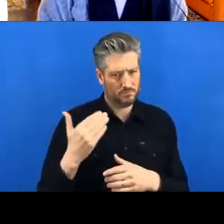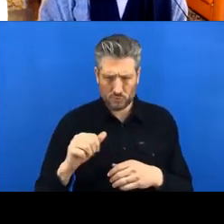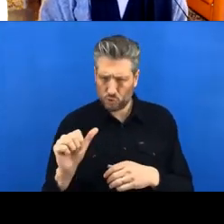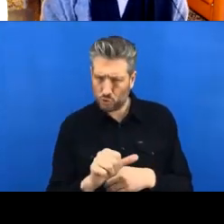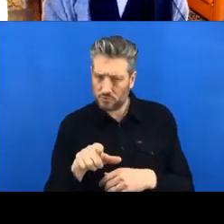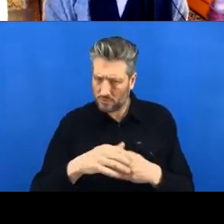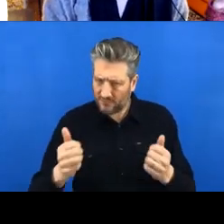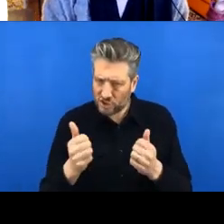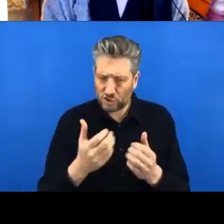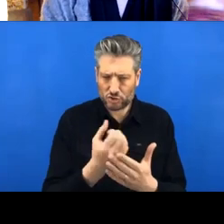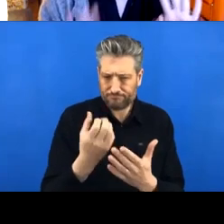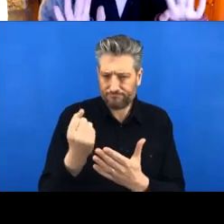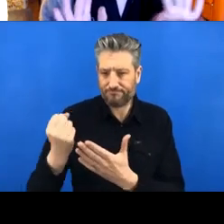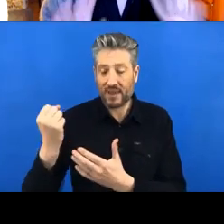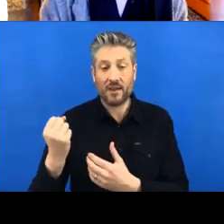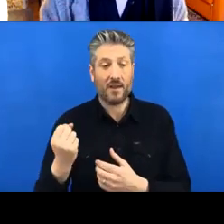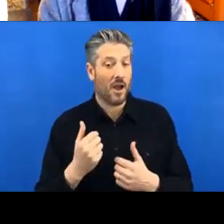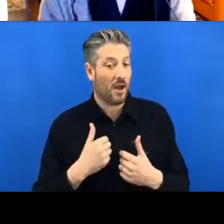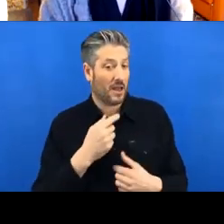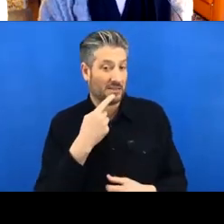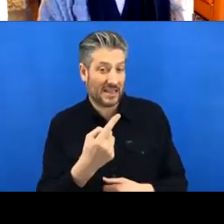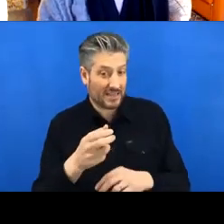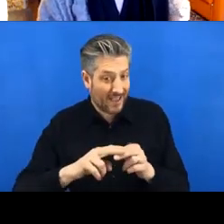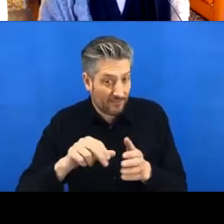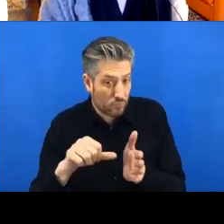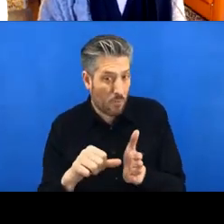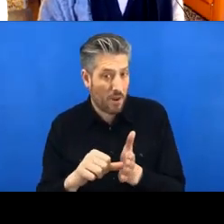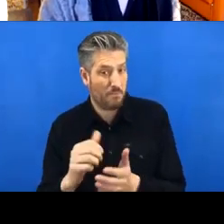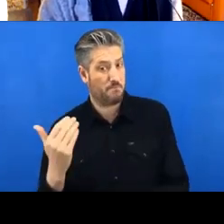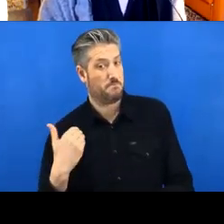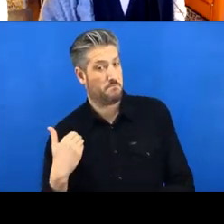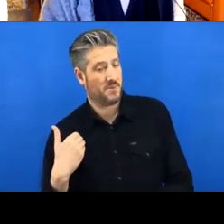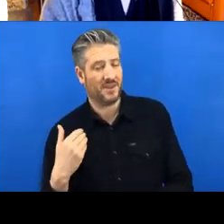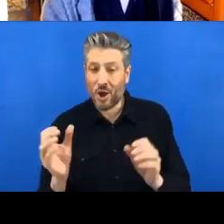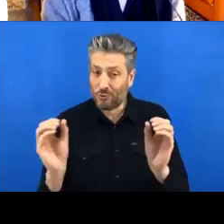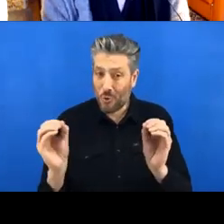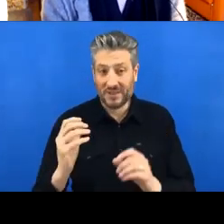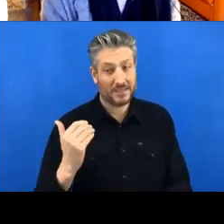but nobody got in touch with me, so I’m going to assume everyone is ready . But yeah, if you’re having any kind